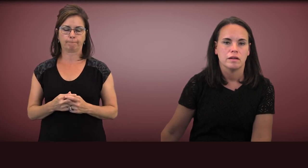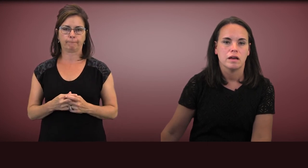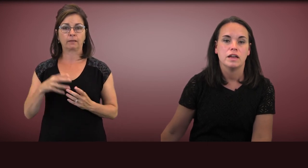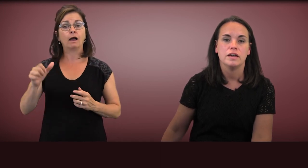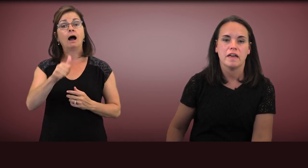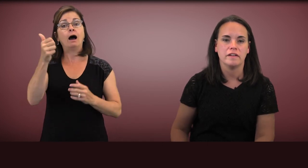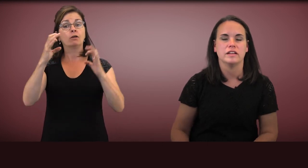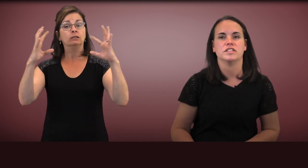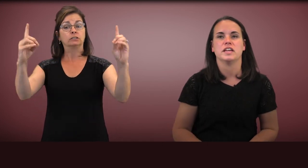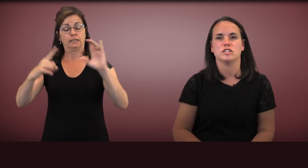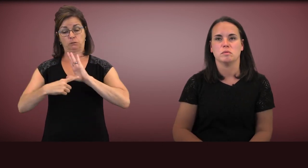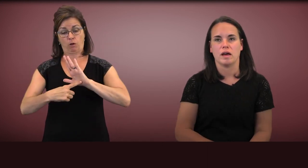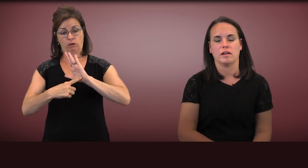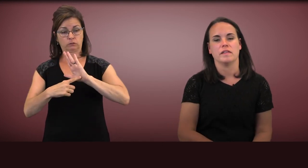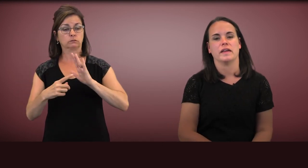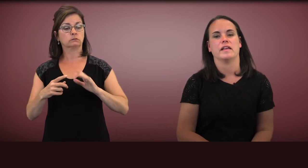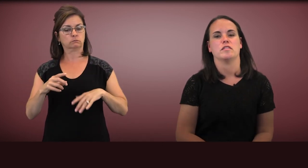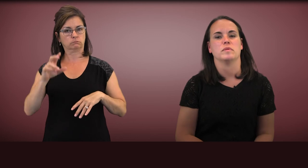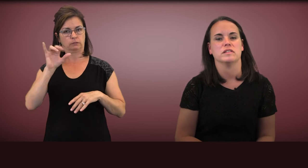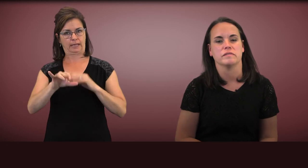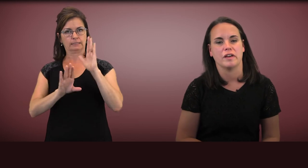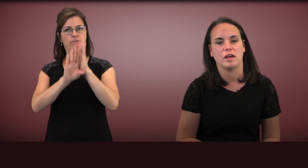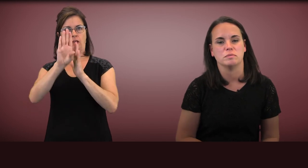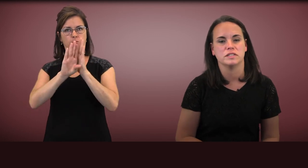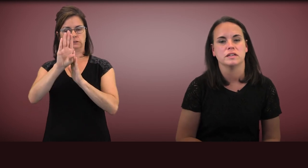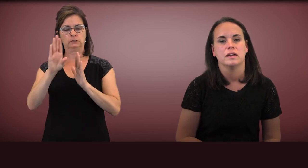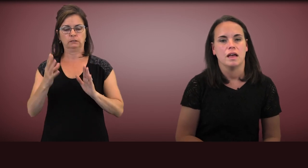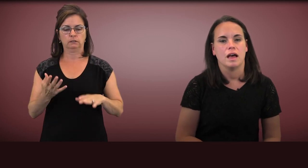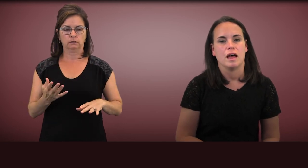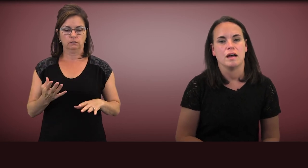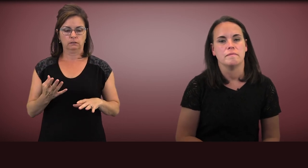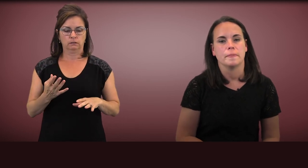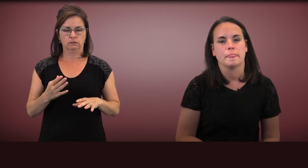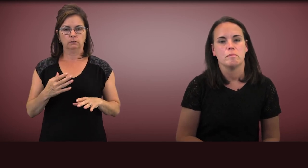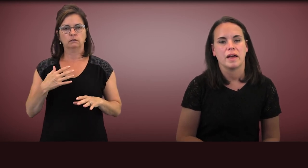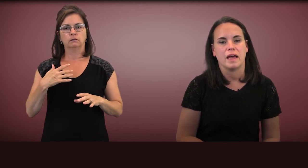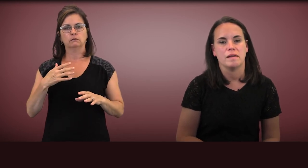Another educational model that has been developed by